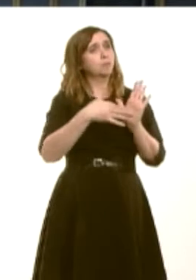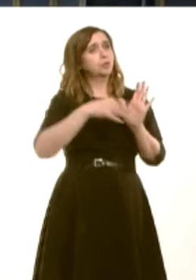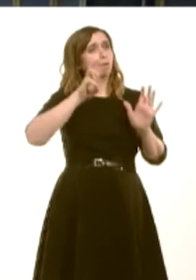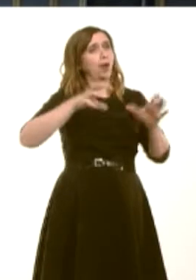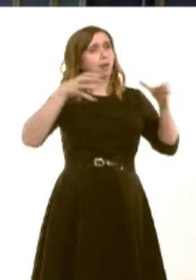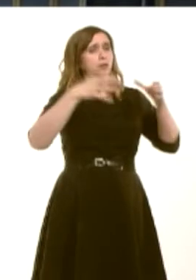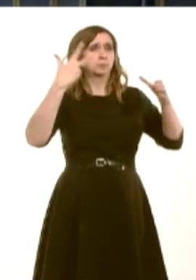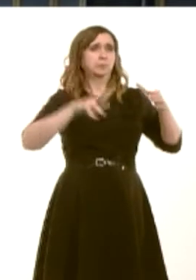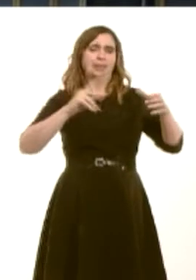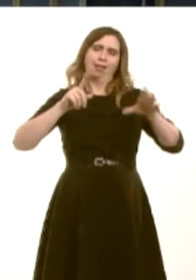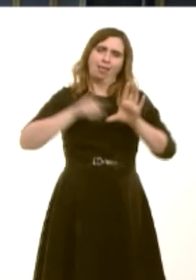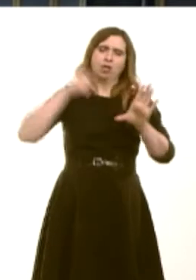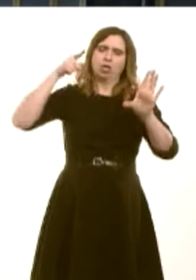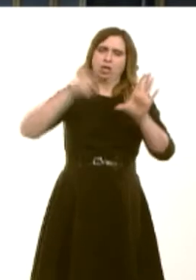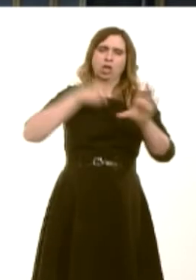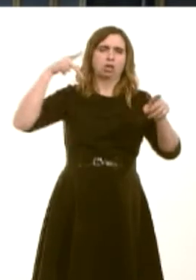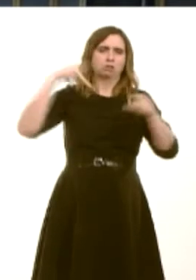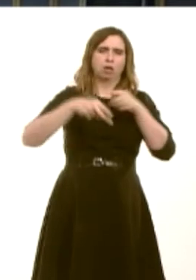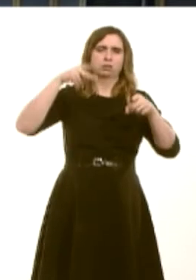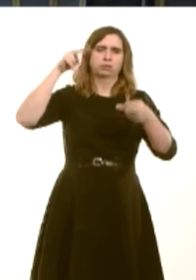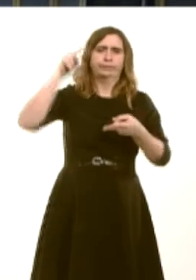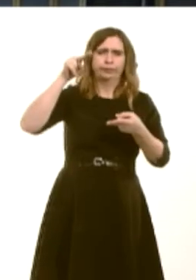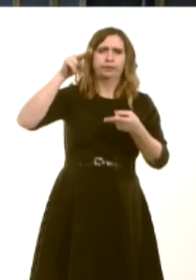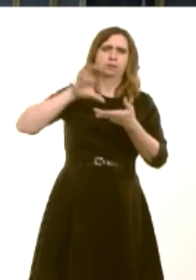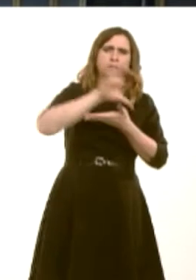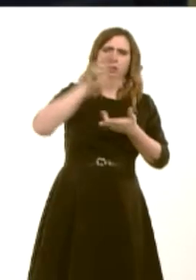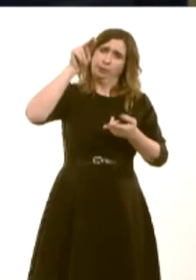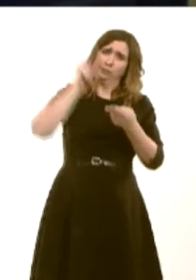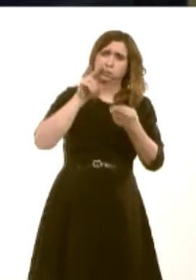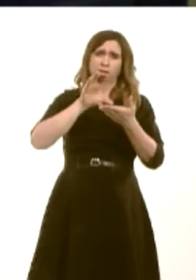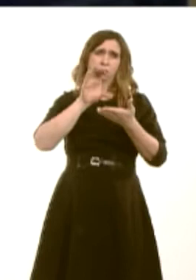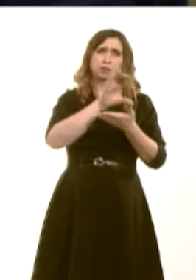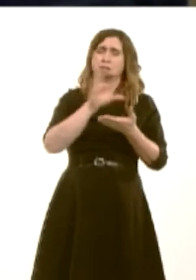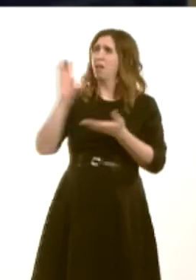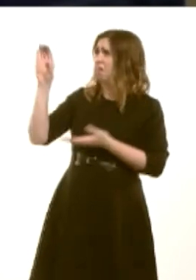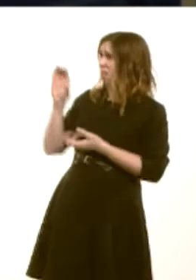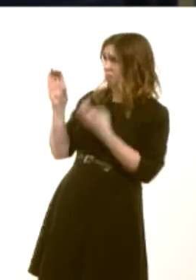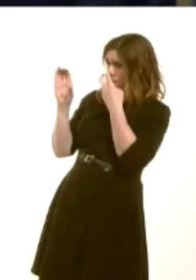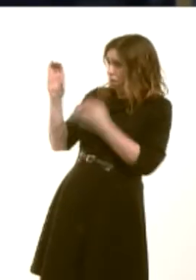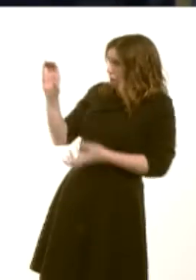cuts on top of cuts already forced on them by the Welsh Government. Iíve spoken to the